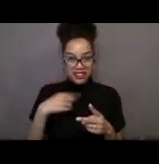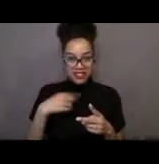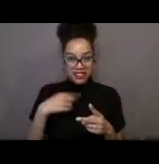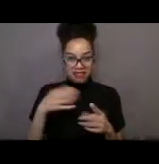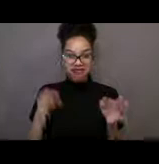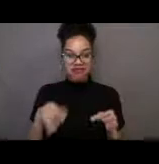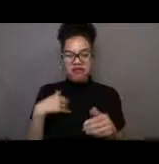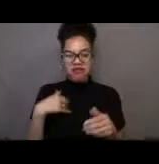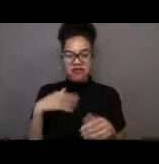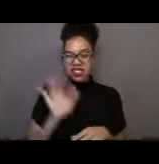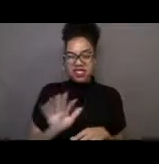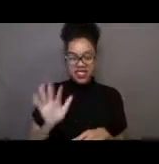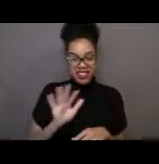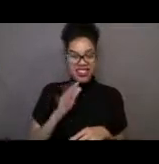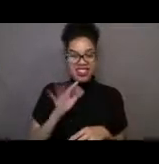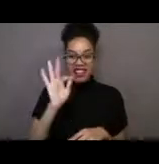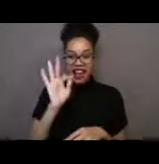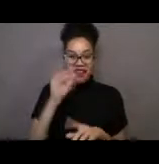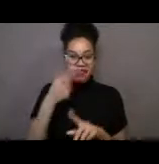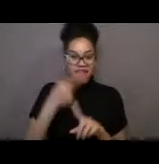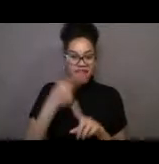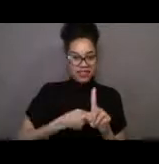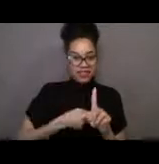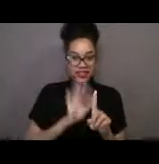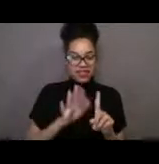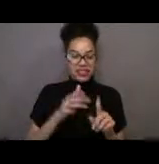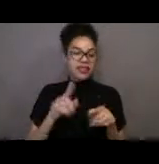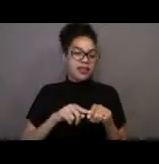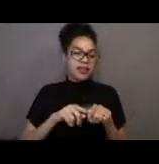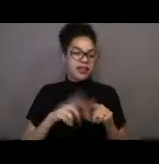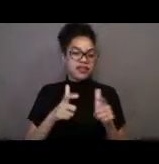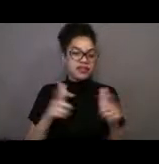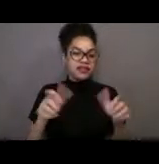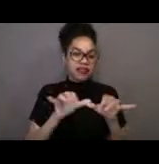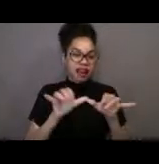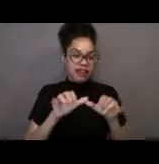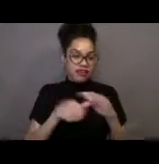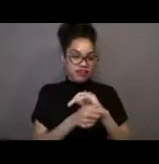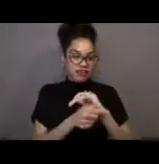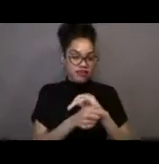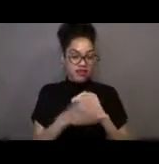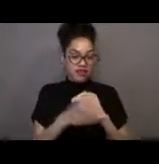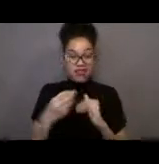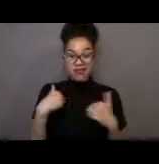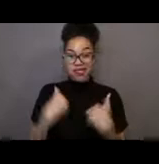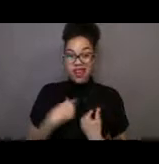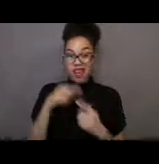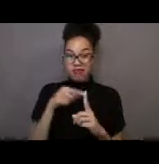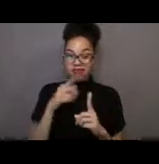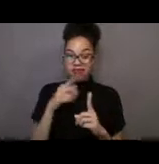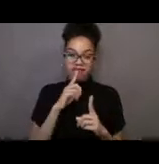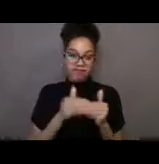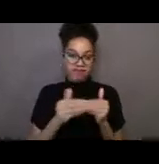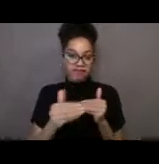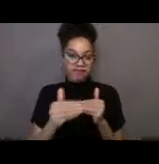Depends on how big it is and how tired it gets. But think about it, nine months. That's the entire time that you're in school.